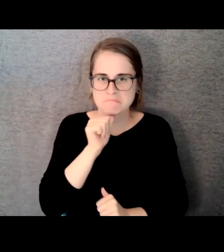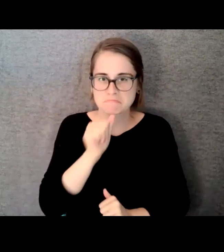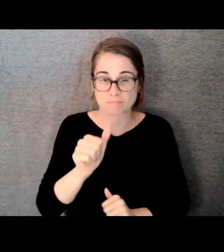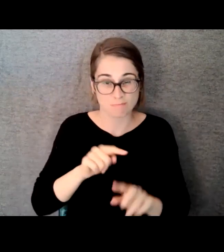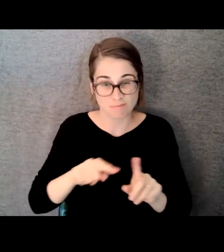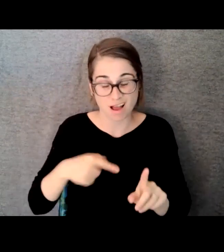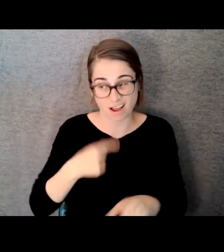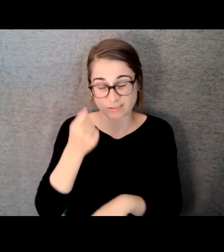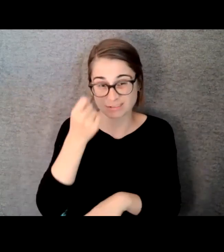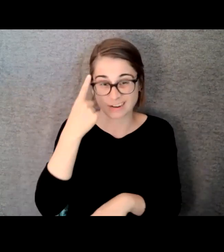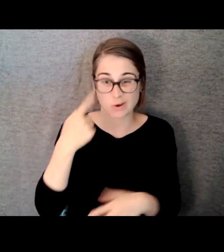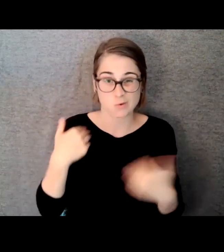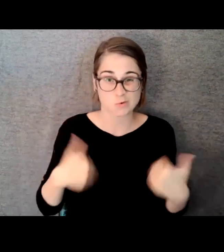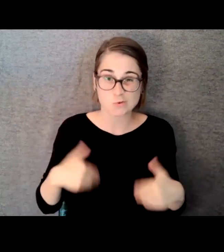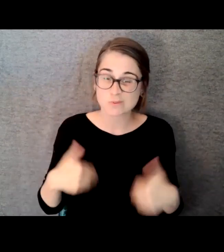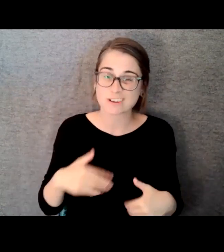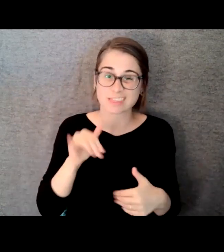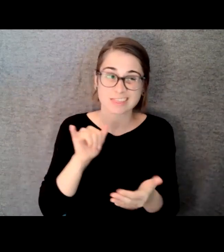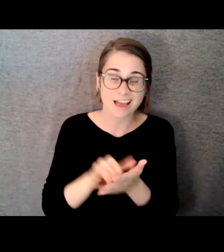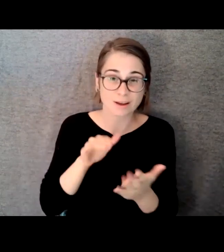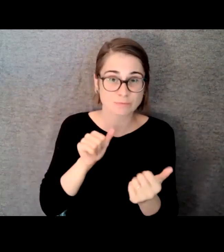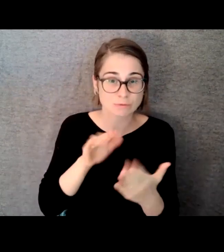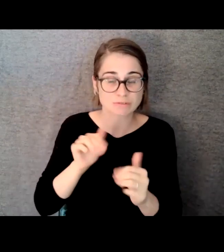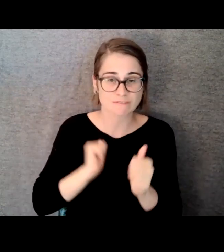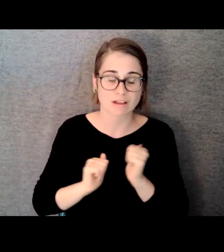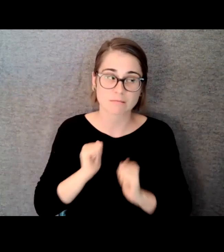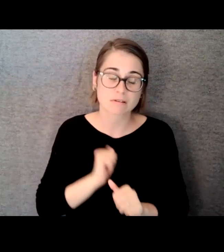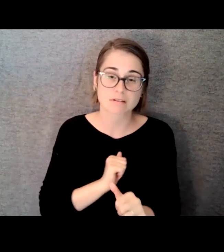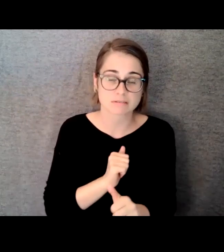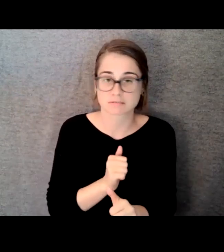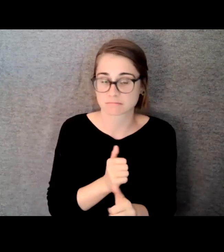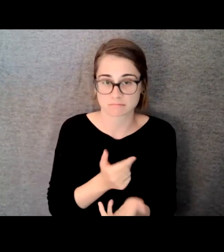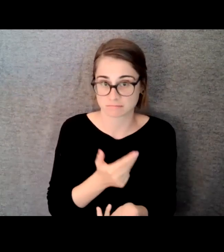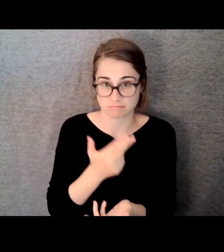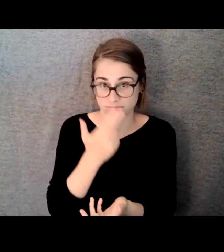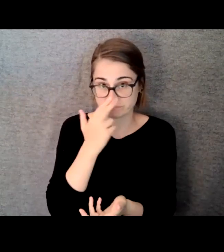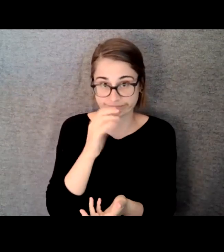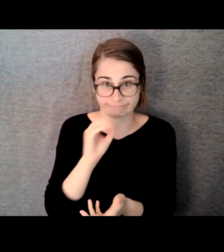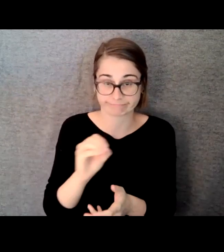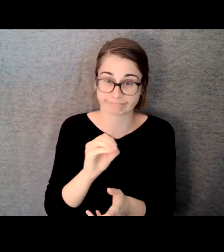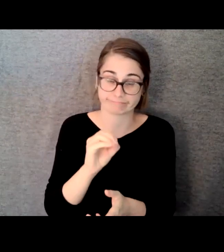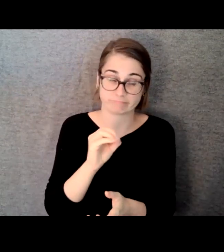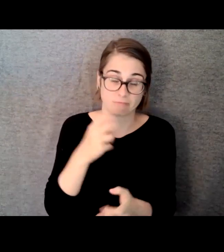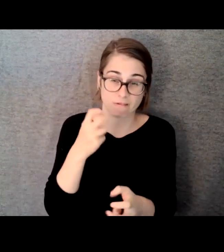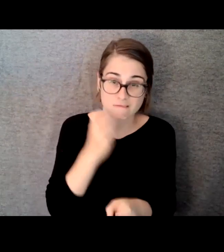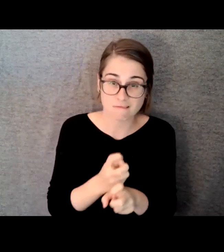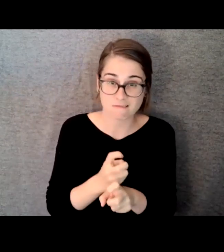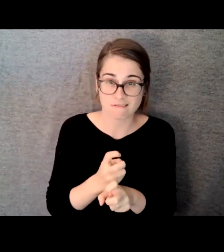work. And even the shows I'm not a fan of, I can still see the craft and the quality